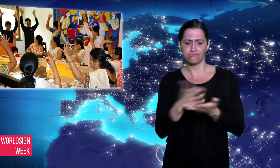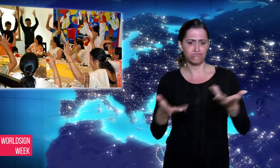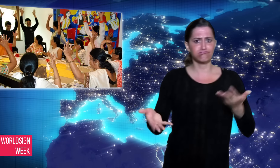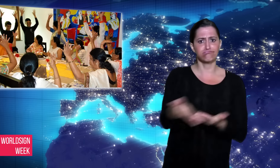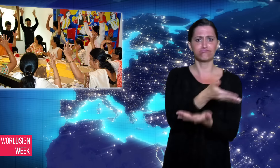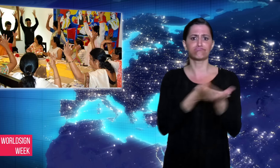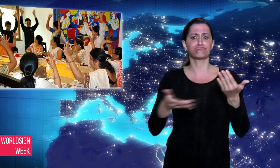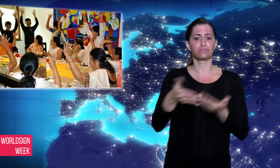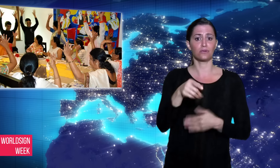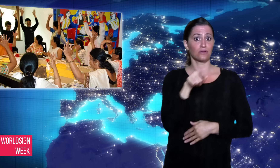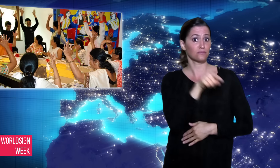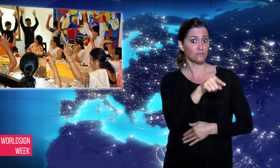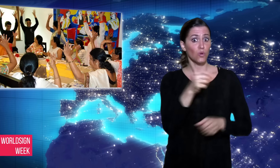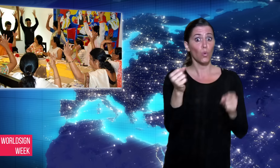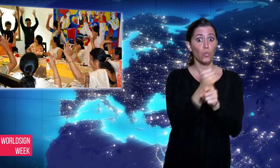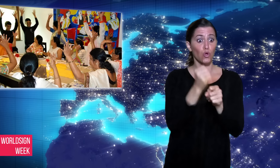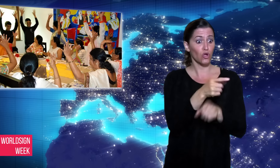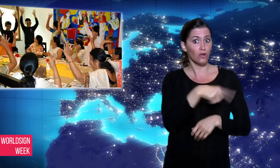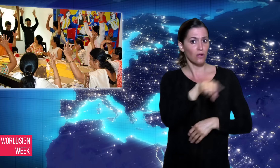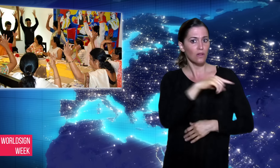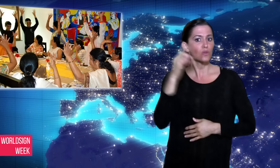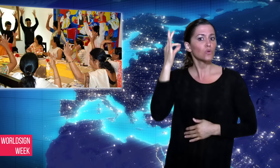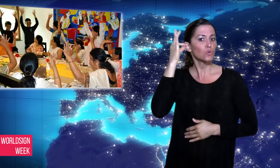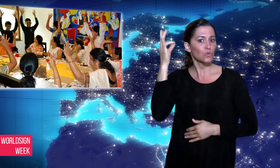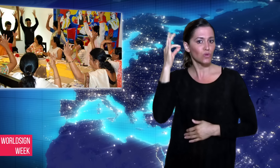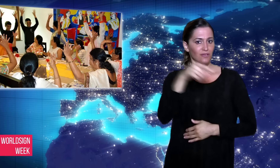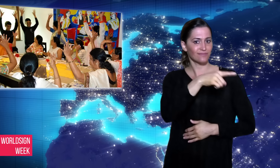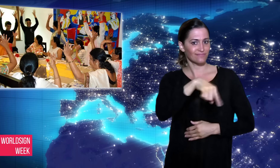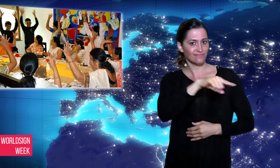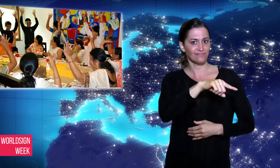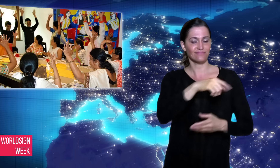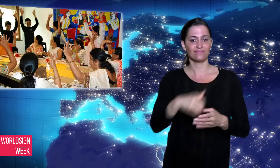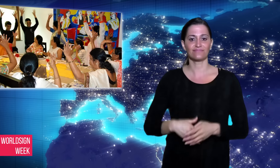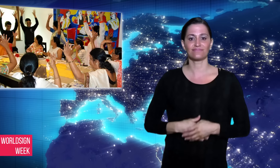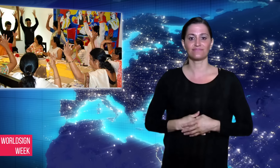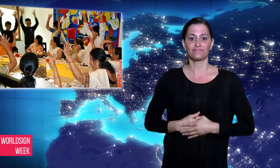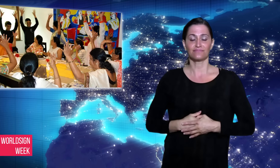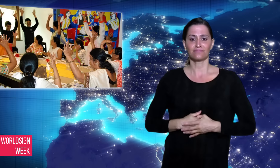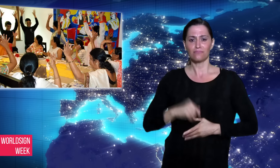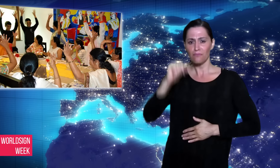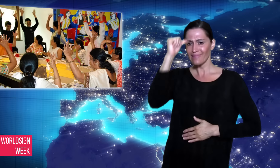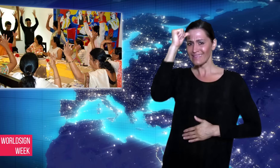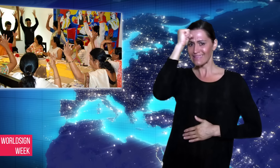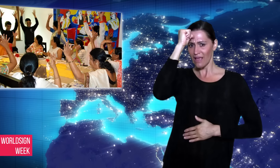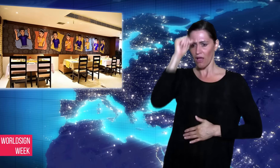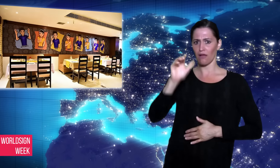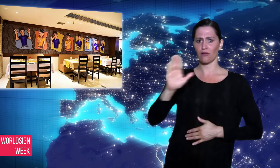walls showing alphabet and common